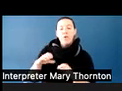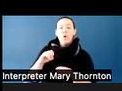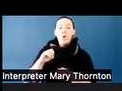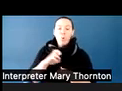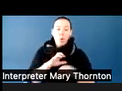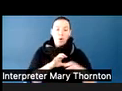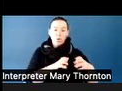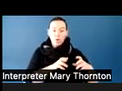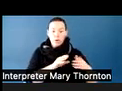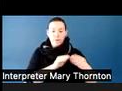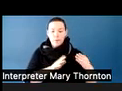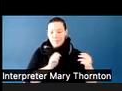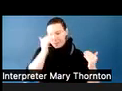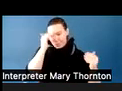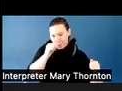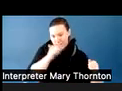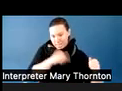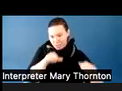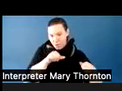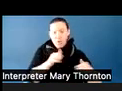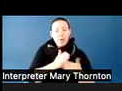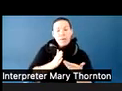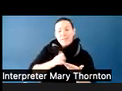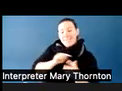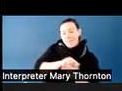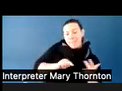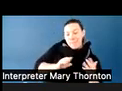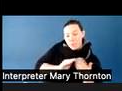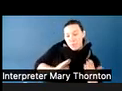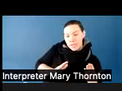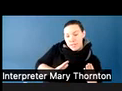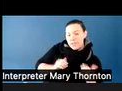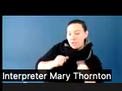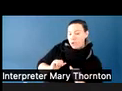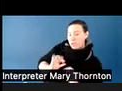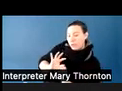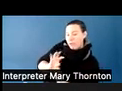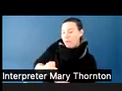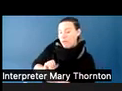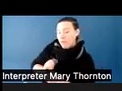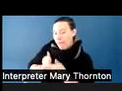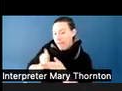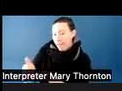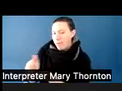other students may try to help. They may try to engage with that person. They may try to-- like, hey, calm down, man, it's OK--